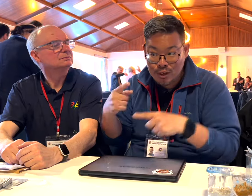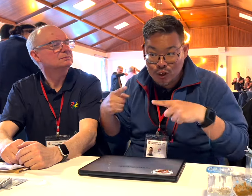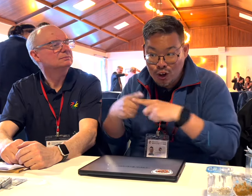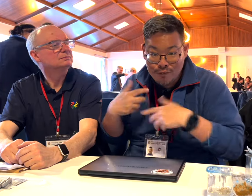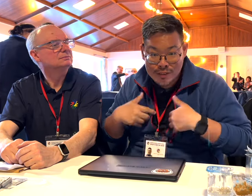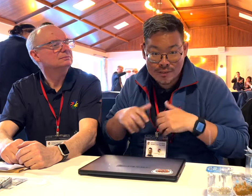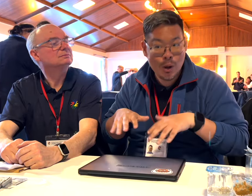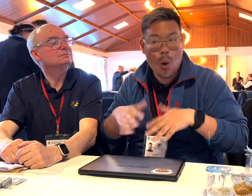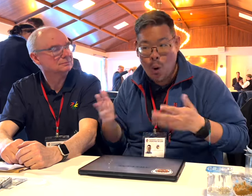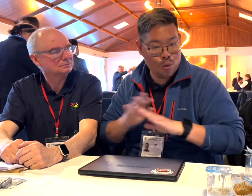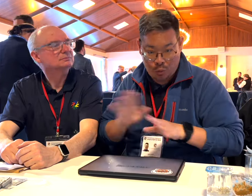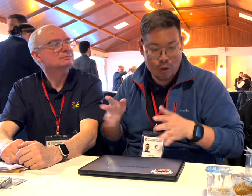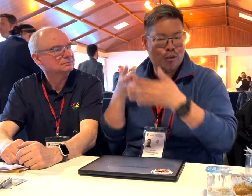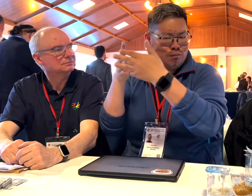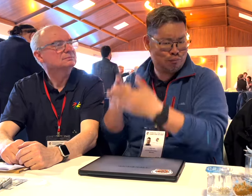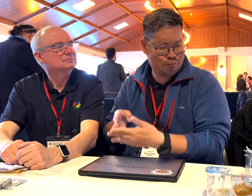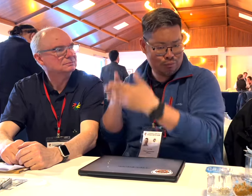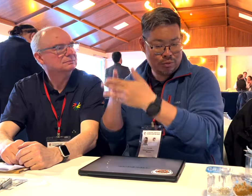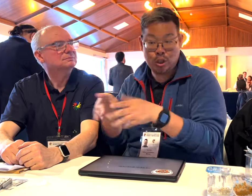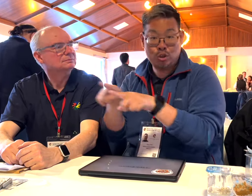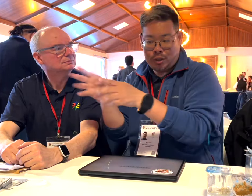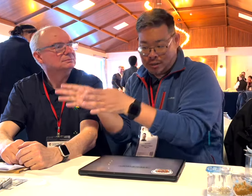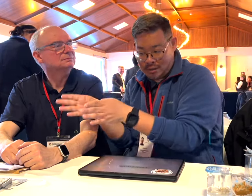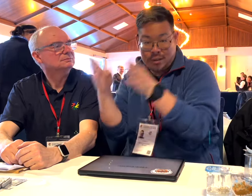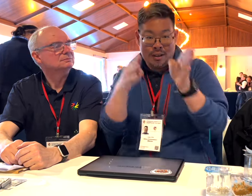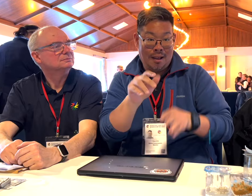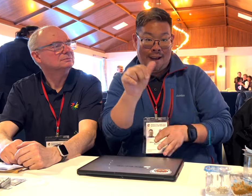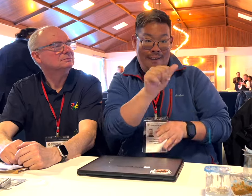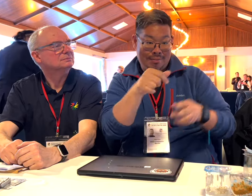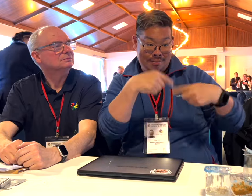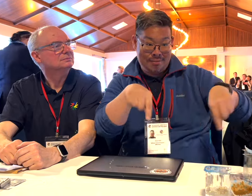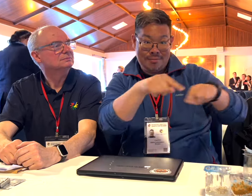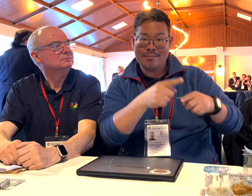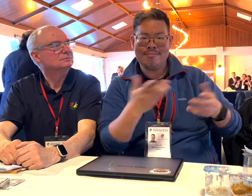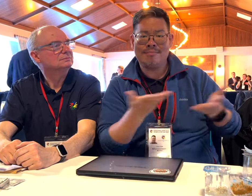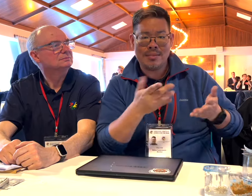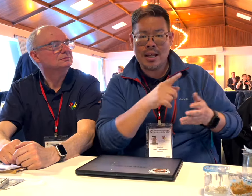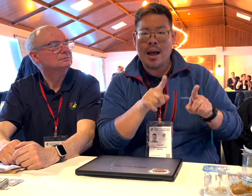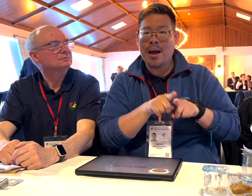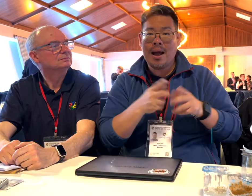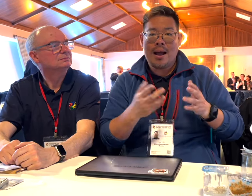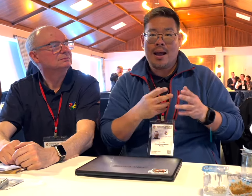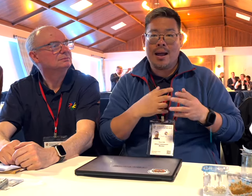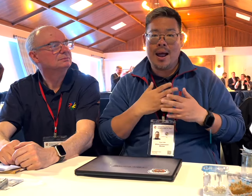interest. We also deal with complaints and concerns by Deaf